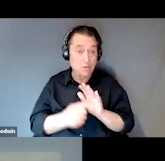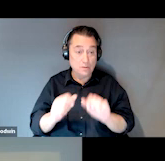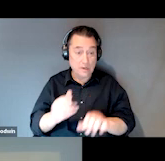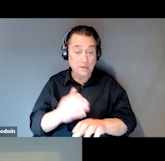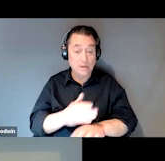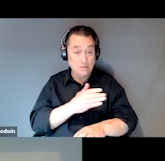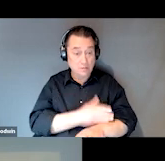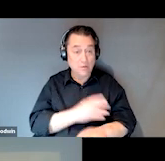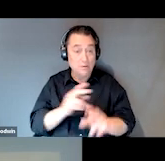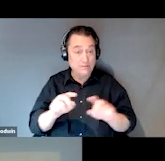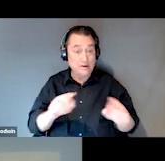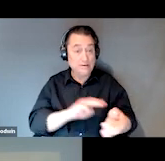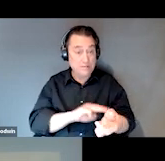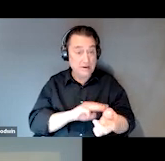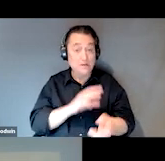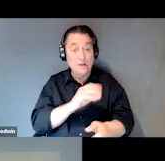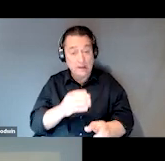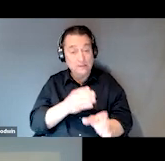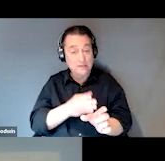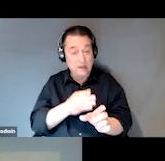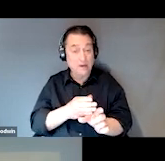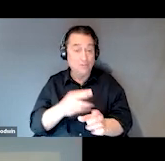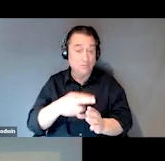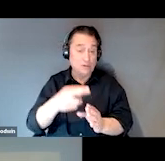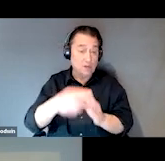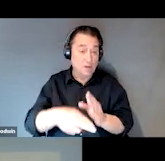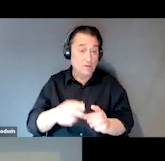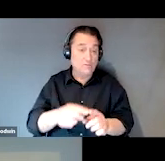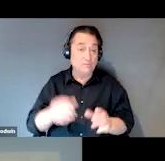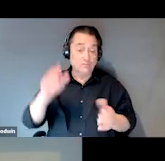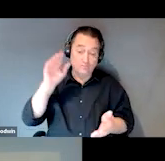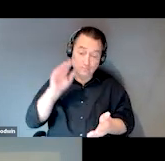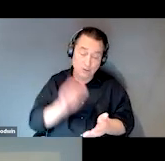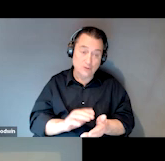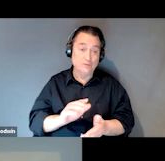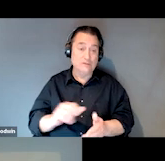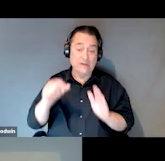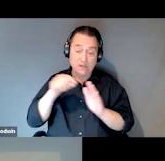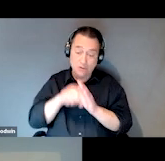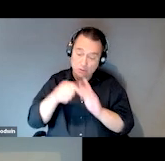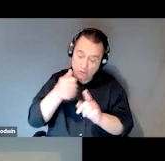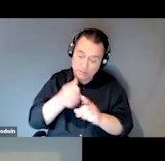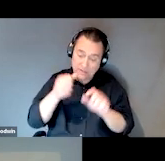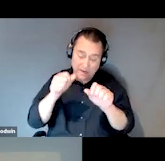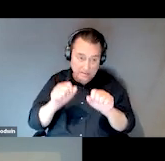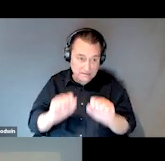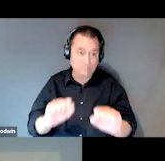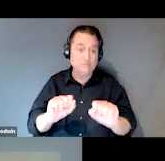and psychiatric outcomes, from reducing suicide attempts, medical and psychiatric hospitalizations.